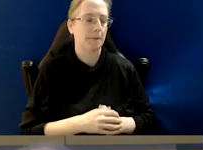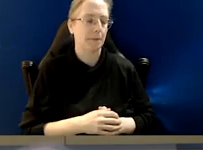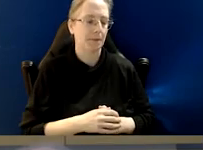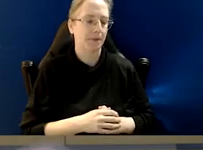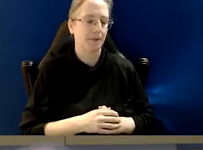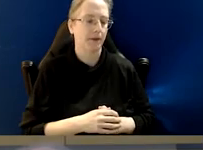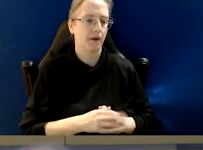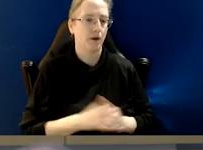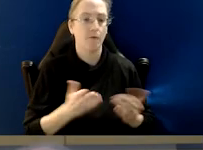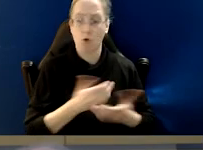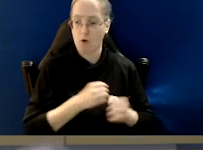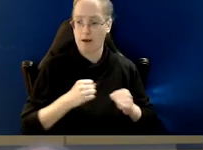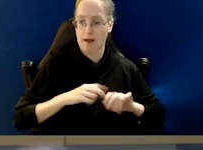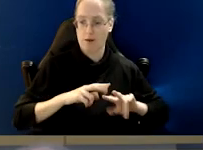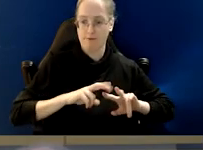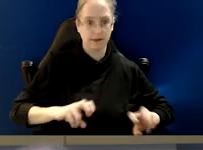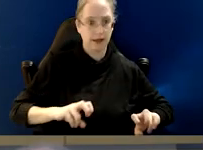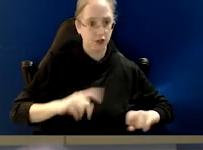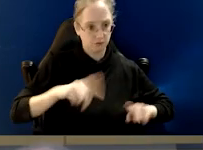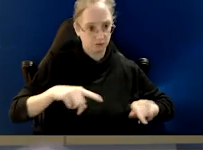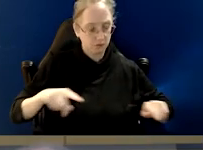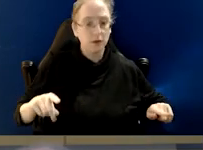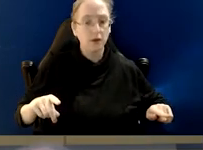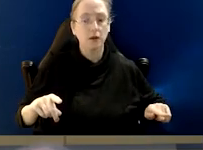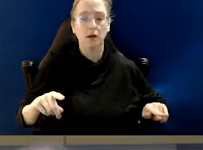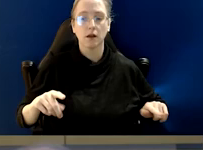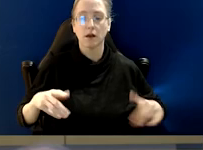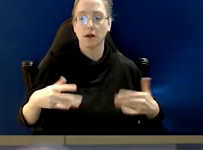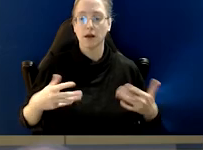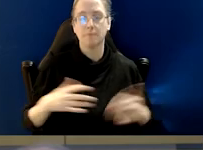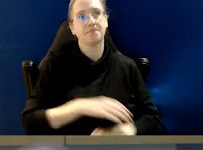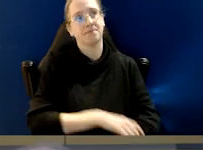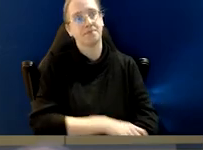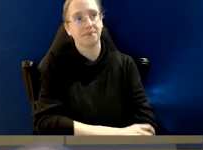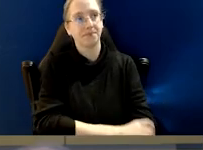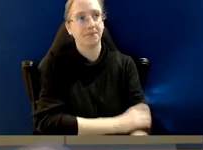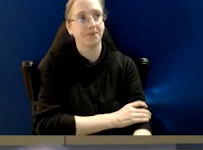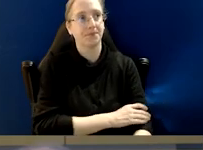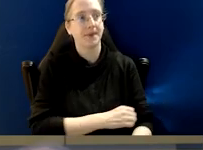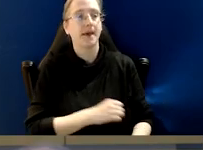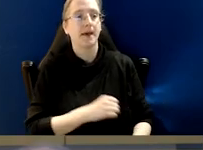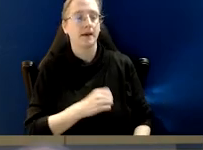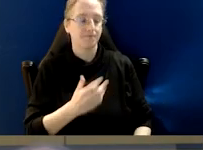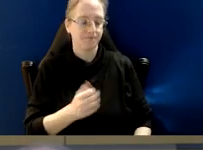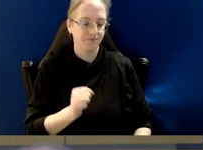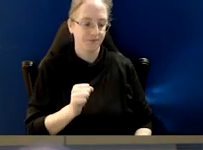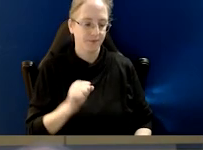When we look at all of our investigations, I think always there'll be individuals who